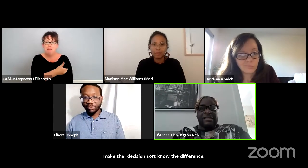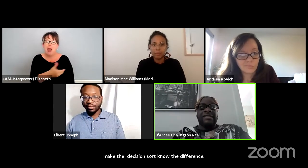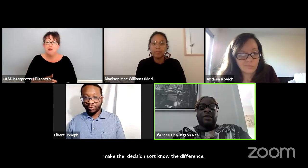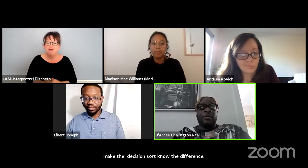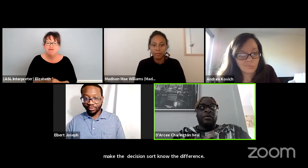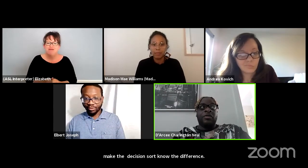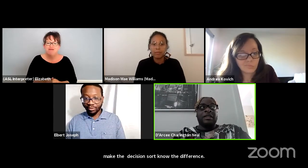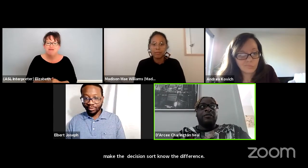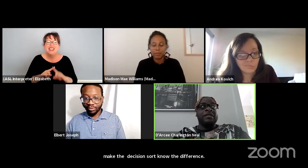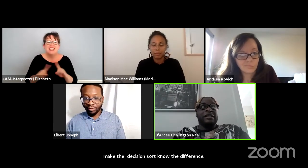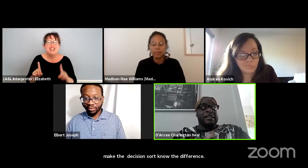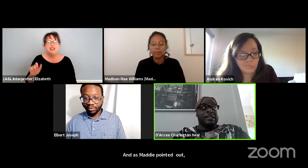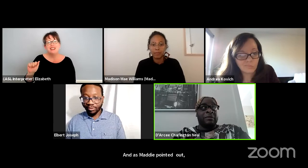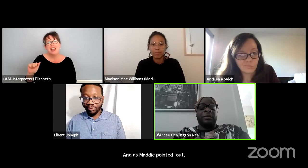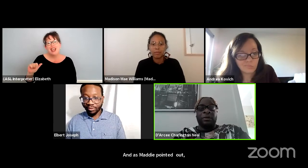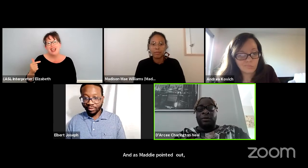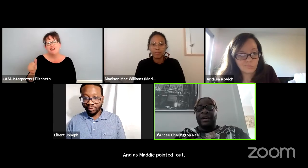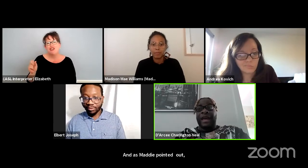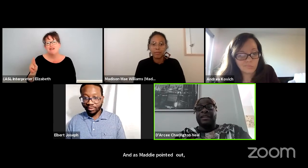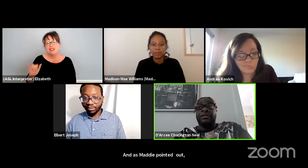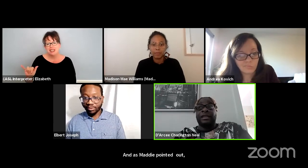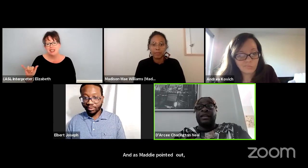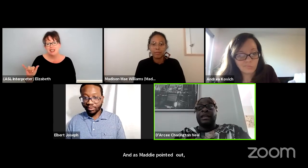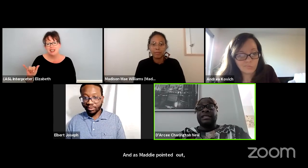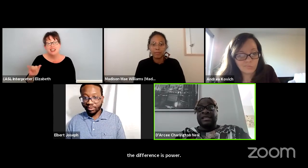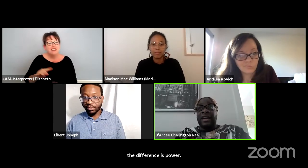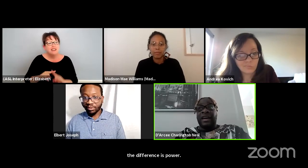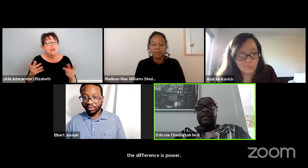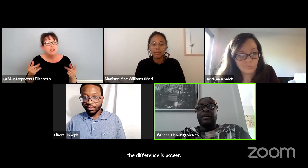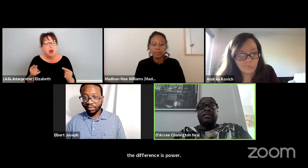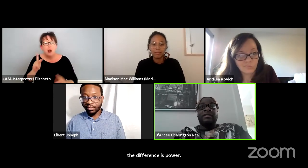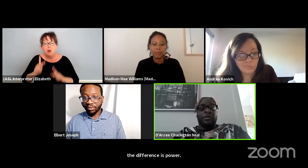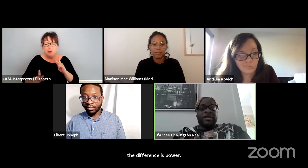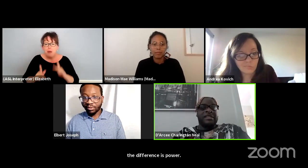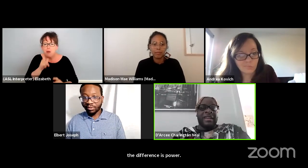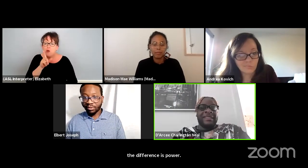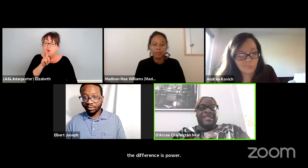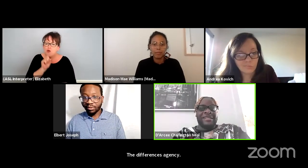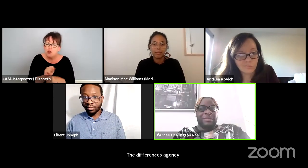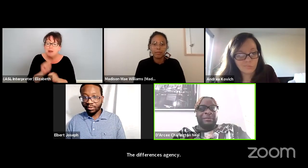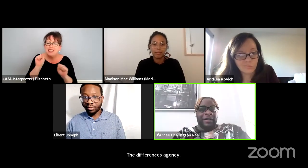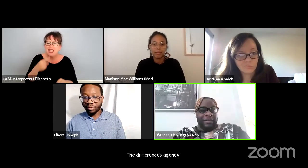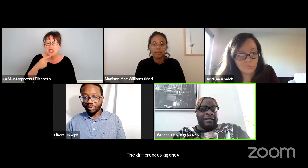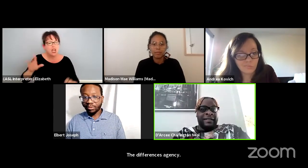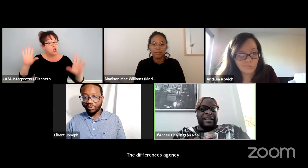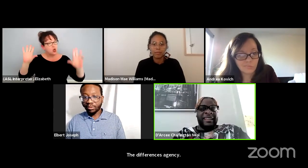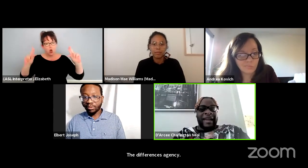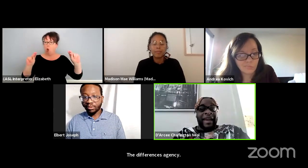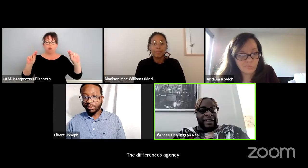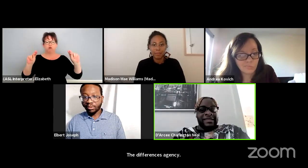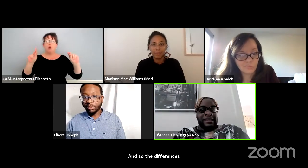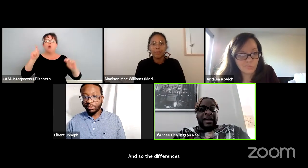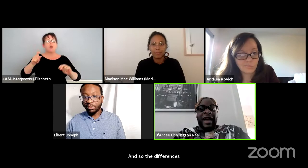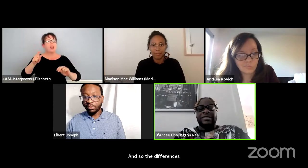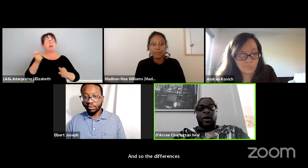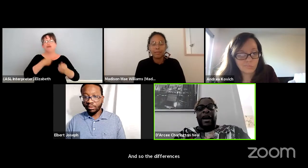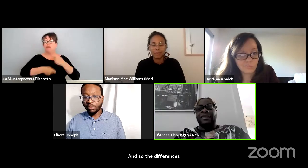And so the difference is the people who can actually say no the stage should be built like X and Y.